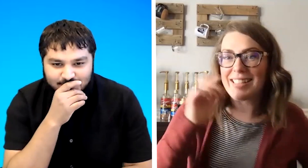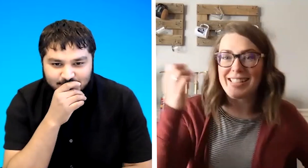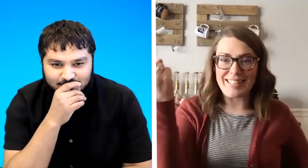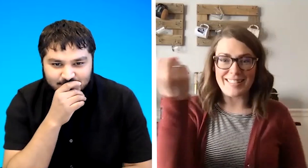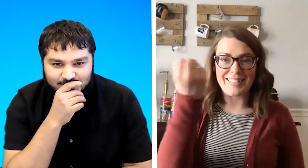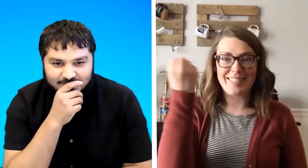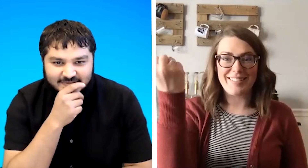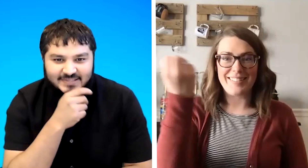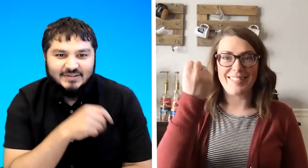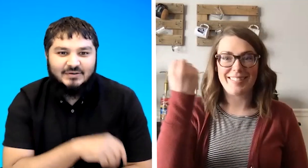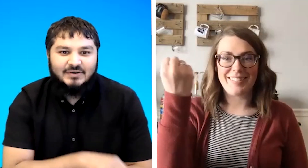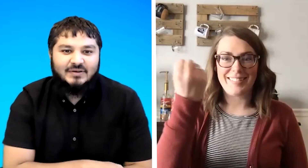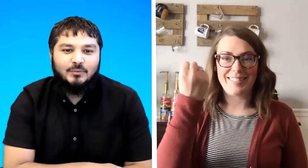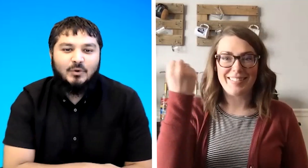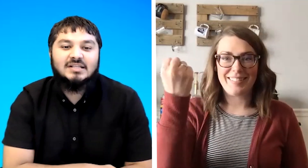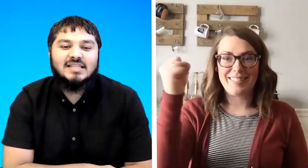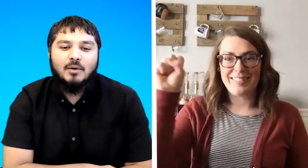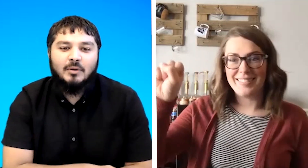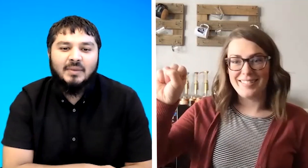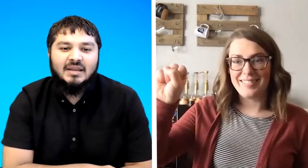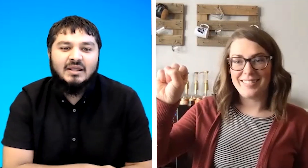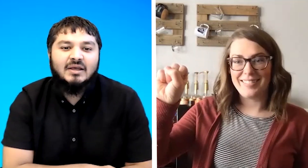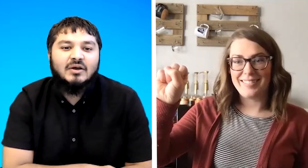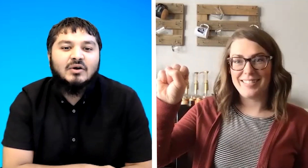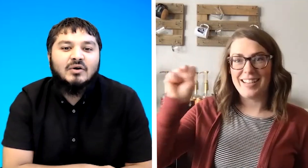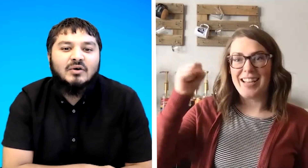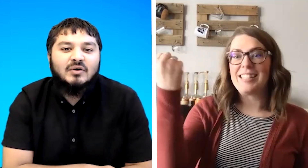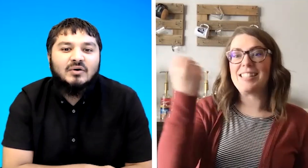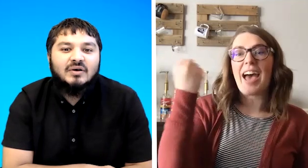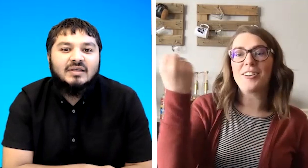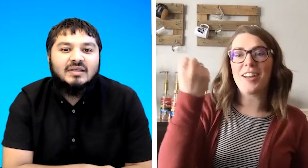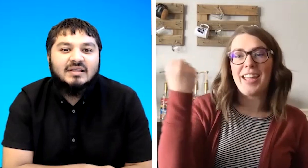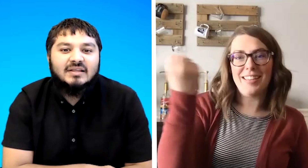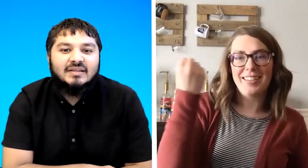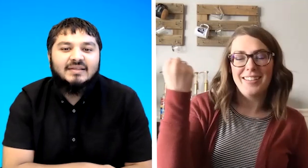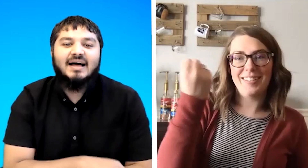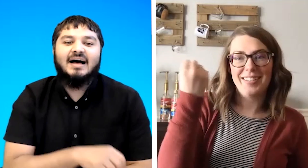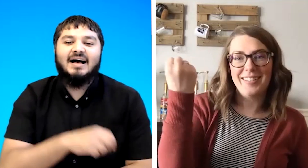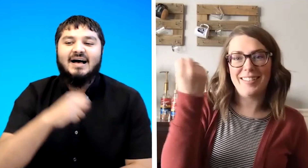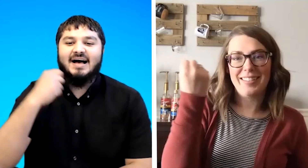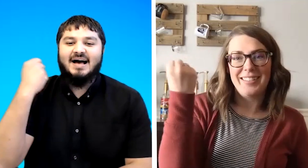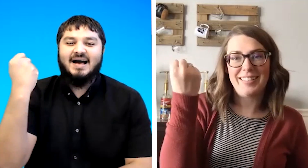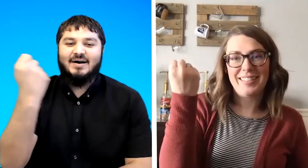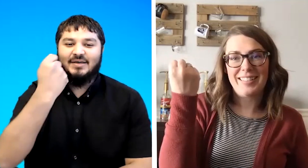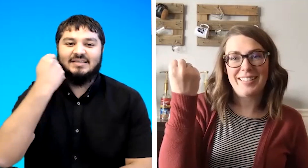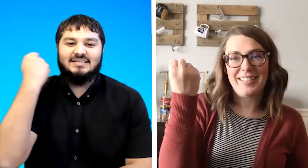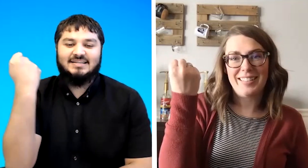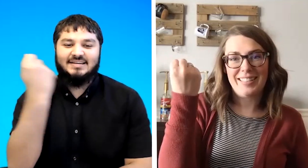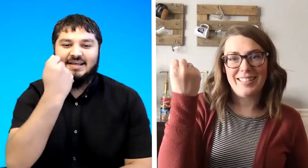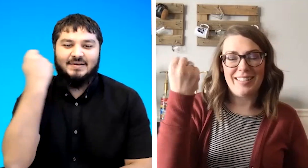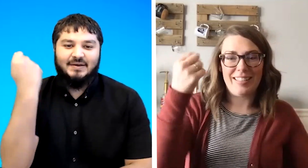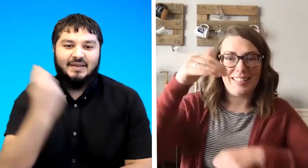um so what does that one mean saturday ah okay saturday okay